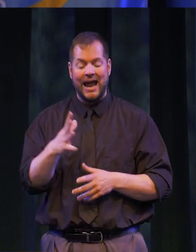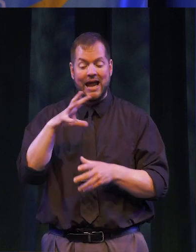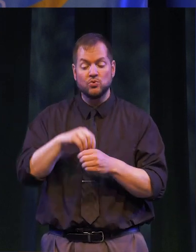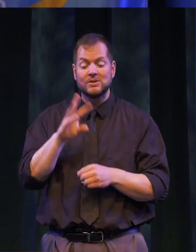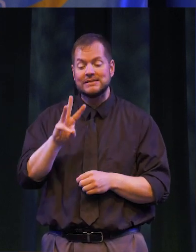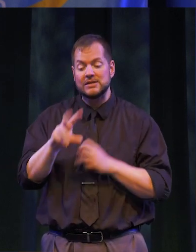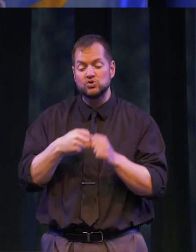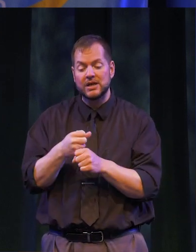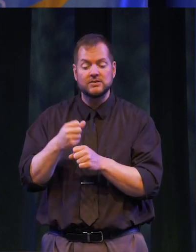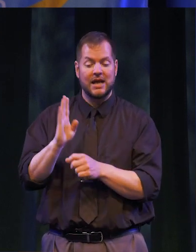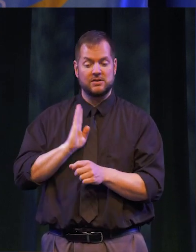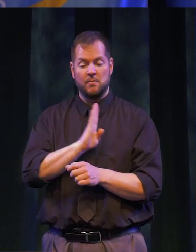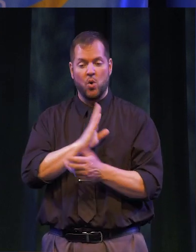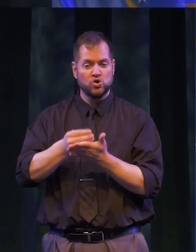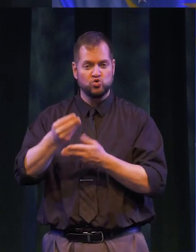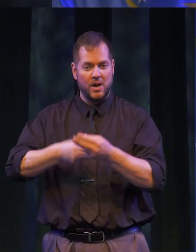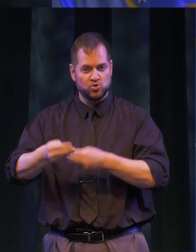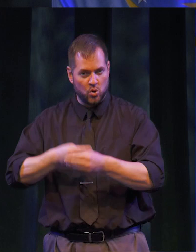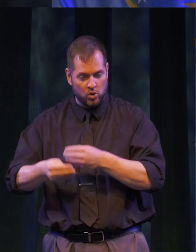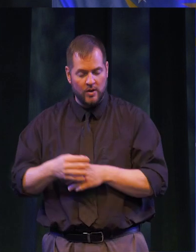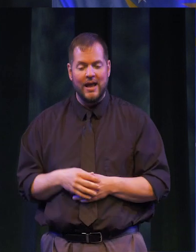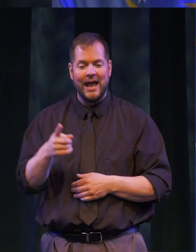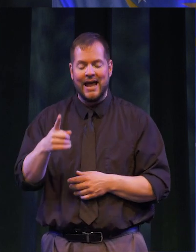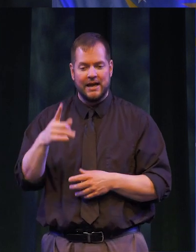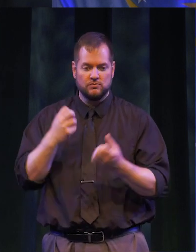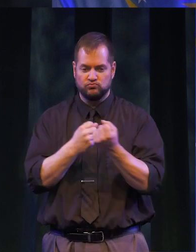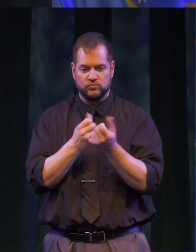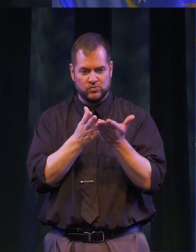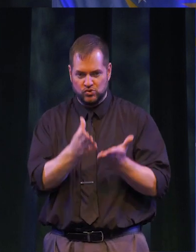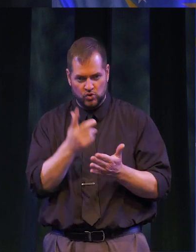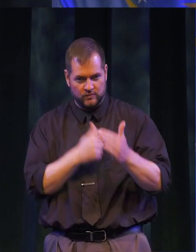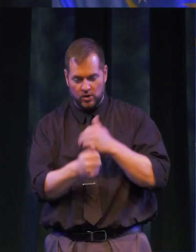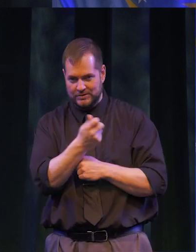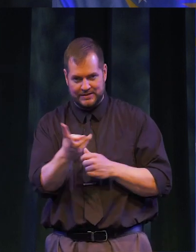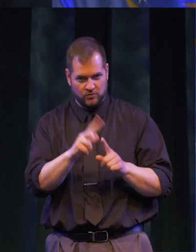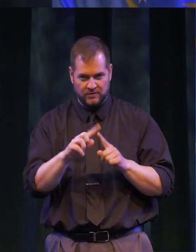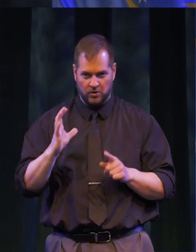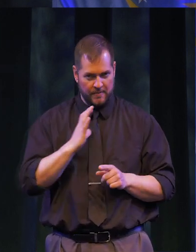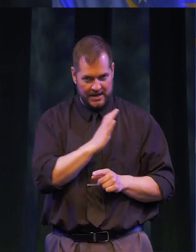SIX YEARS AS BOARD TREASURER. HE ALSO SERVED ON NUMEROUS COMMITTEES OF THE FOUNDATION BOARD